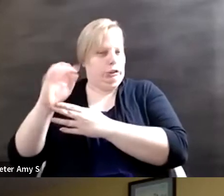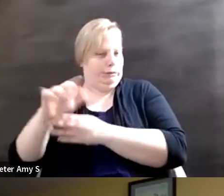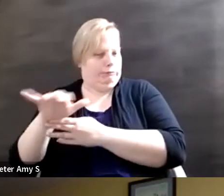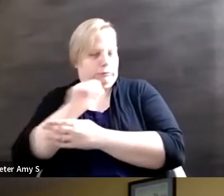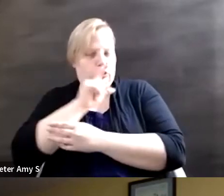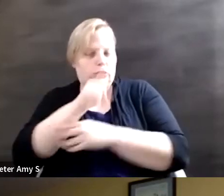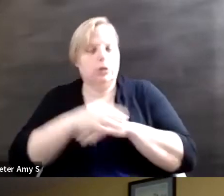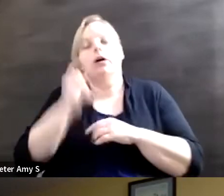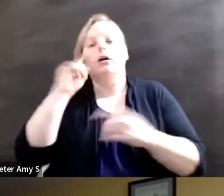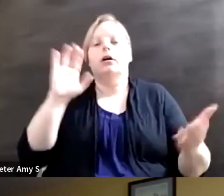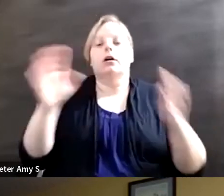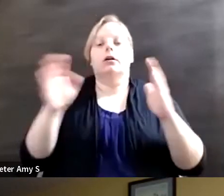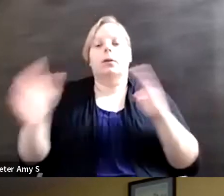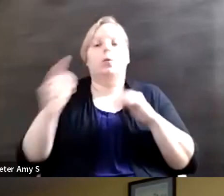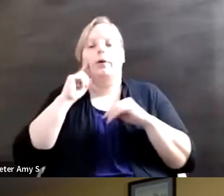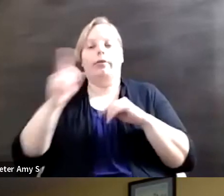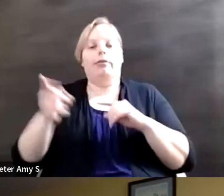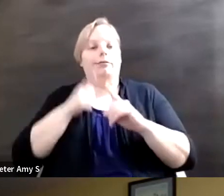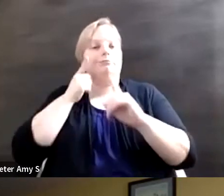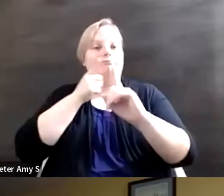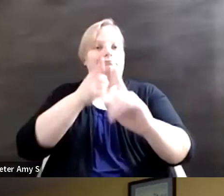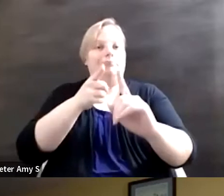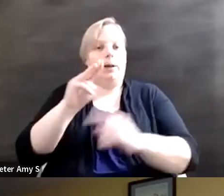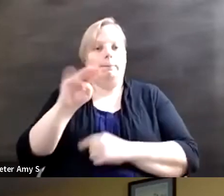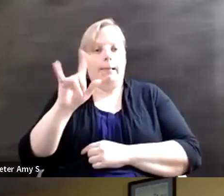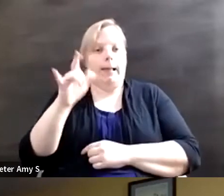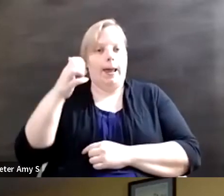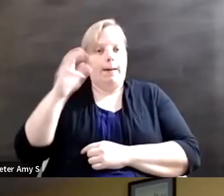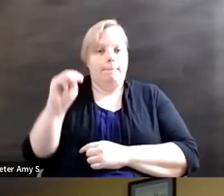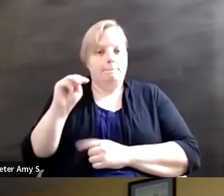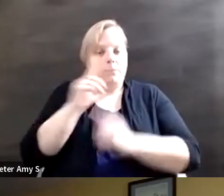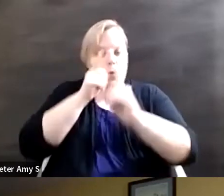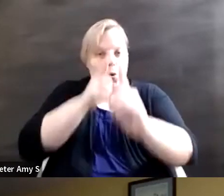Millennium Development Goals, which never had the 'd' word in it. Disabilities not mentioned